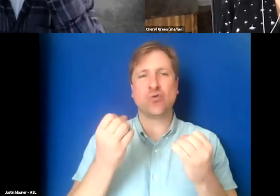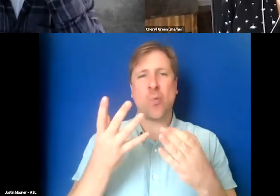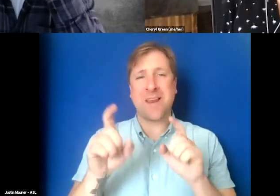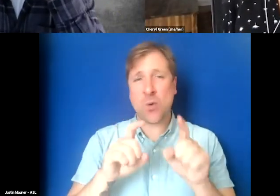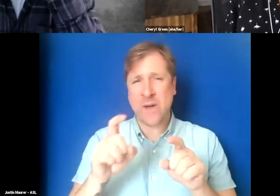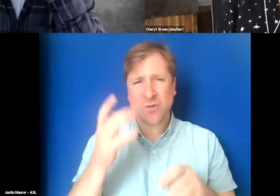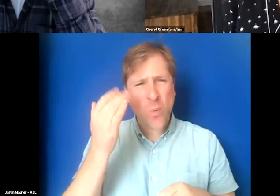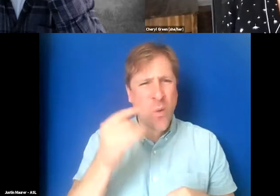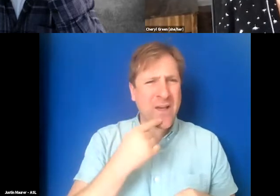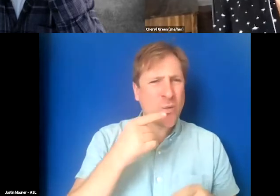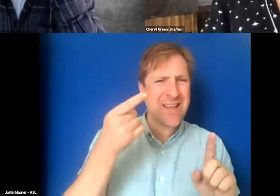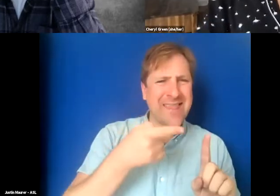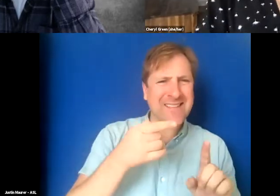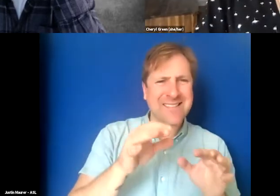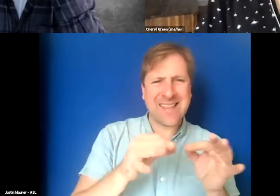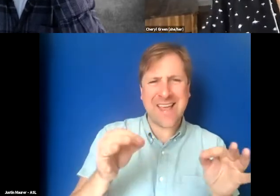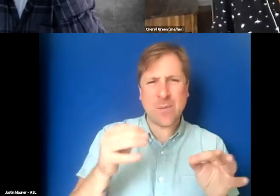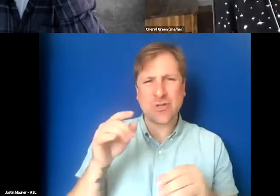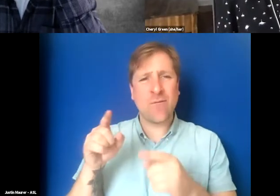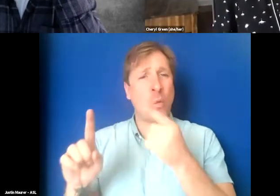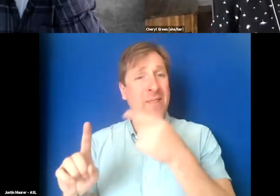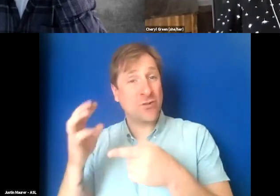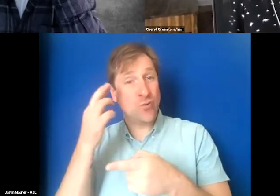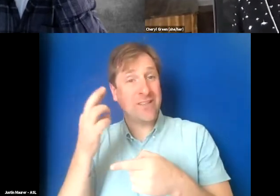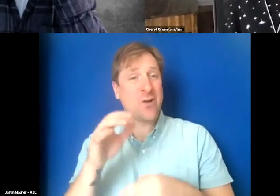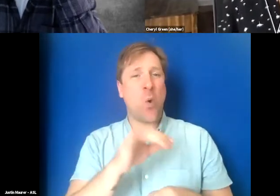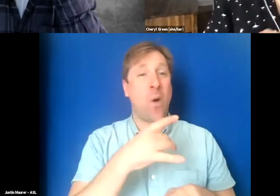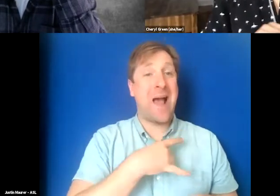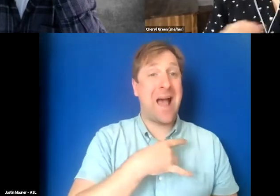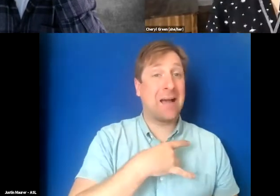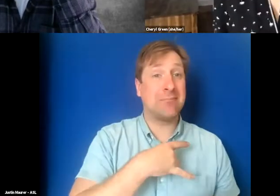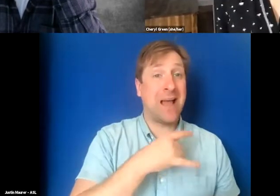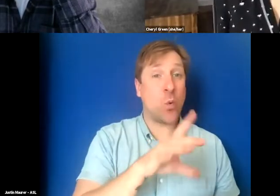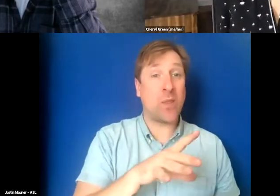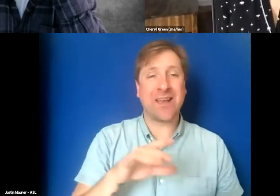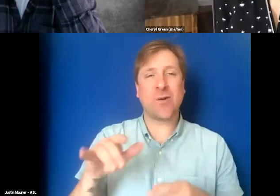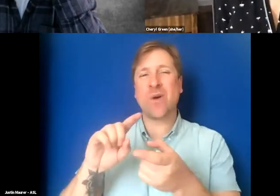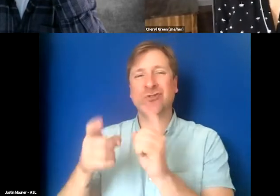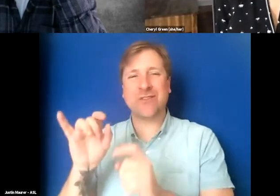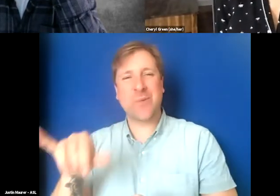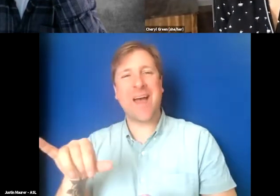Why did you say this in the caption? For this reason. Oh, I don't like it. Change it to that. I mean, it was so much dialogue